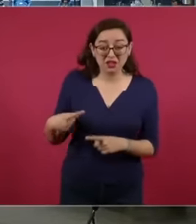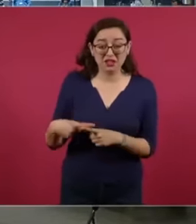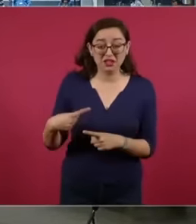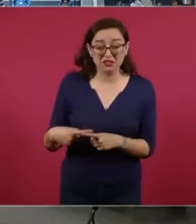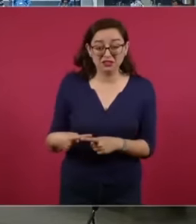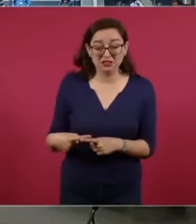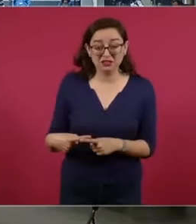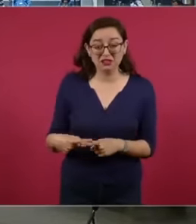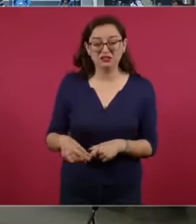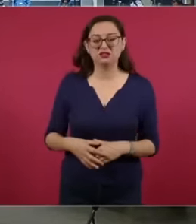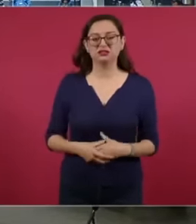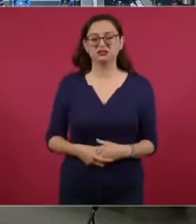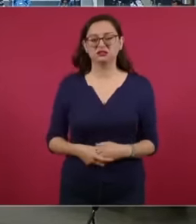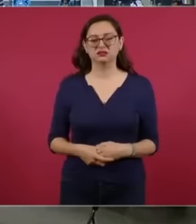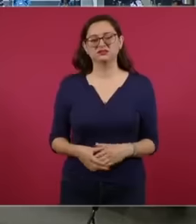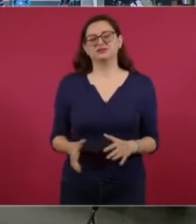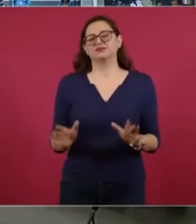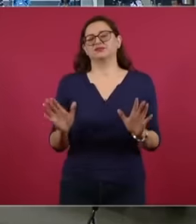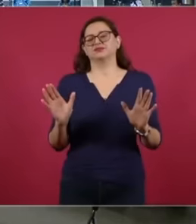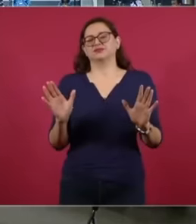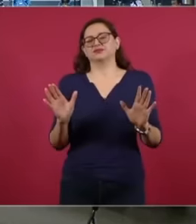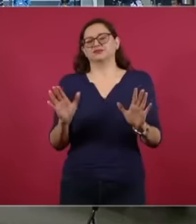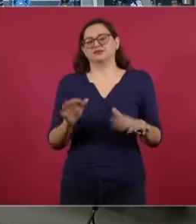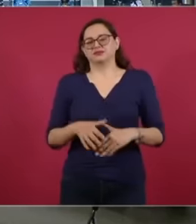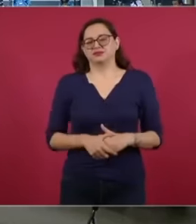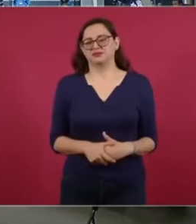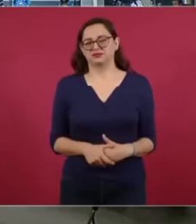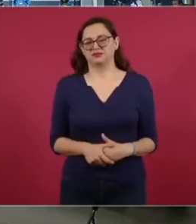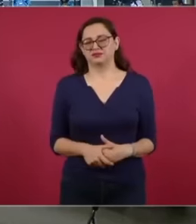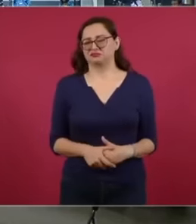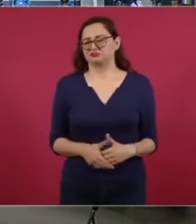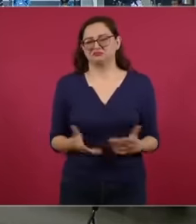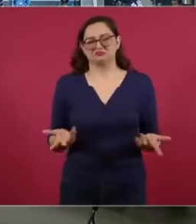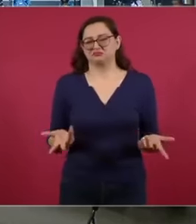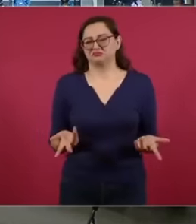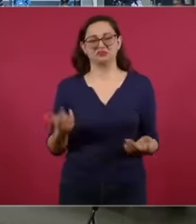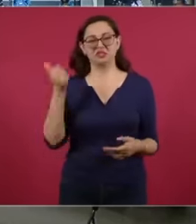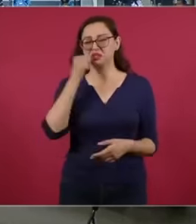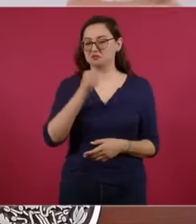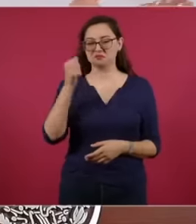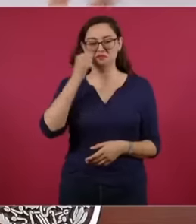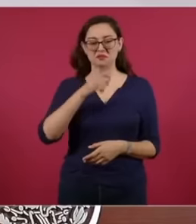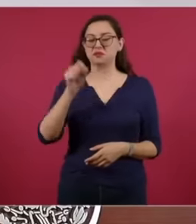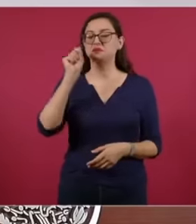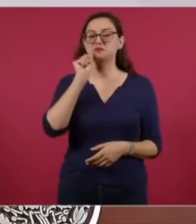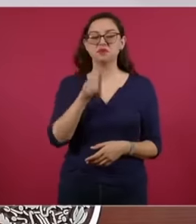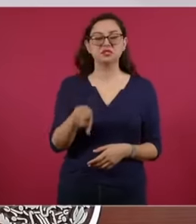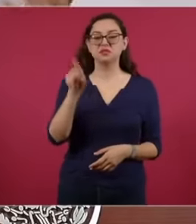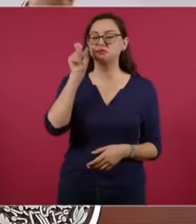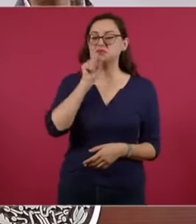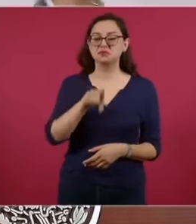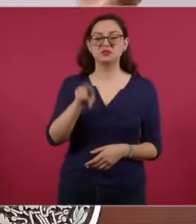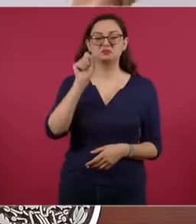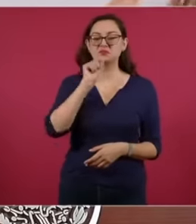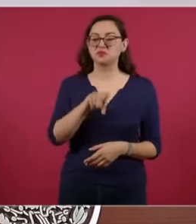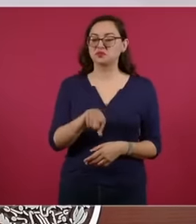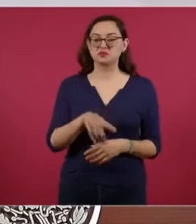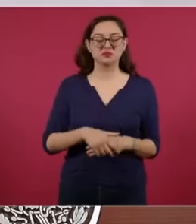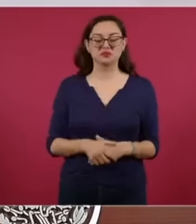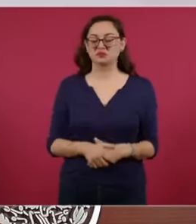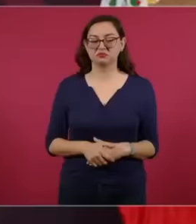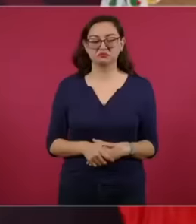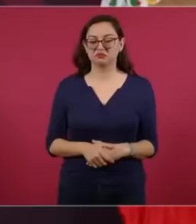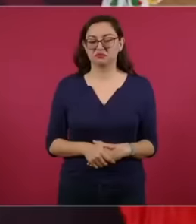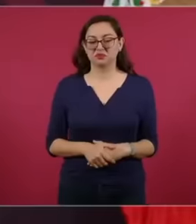convention Ah yes but that is why we are talking here there are very